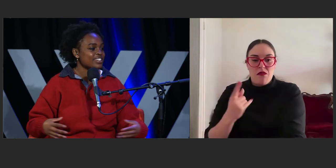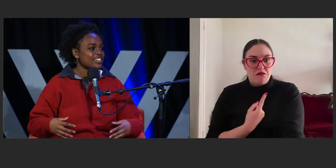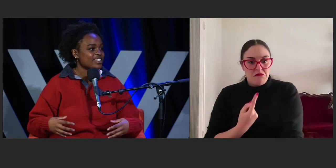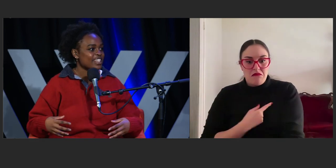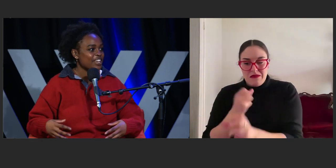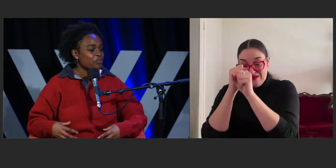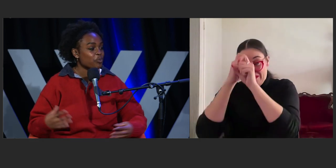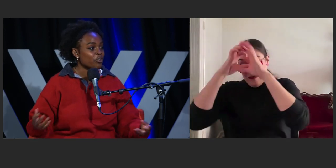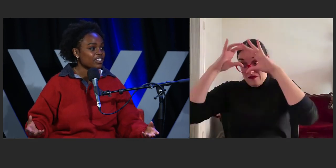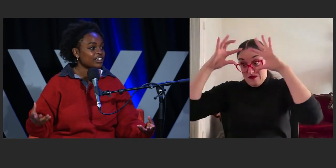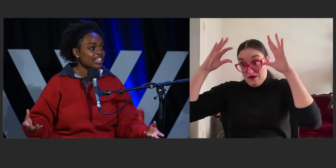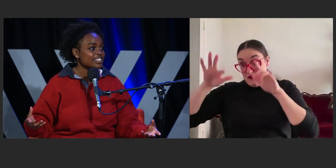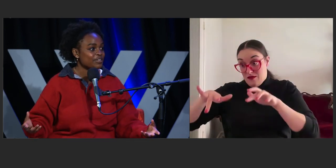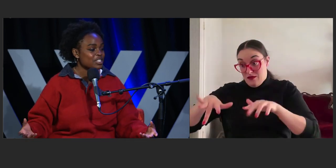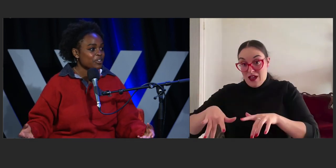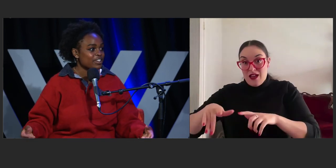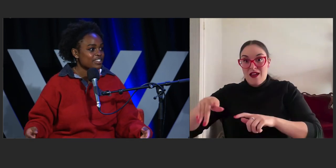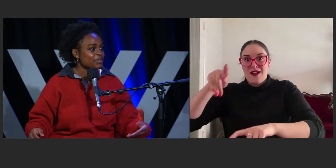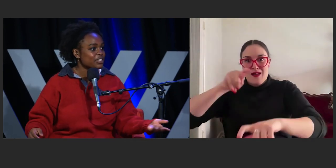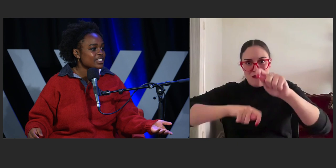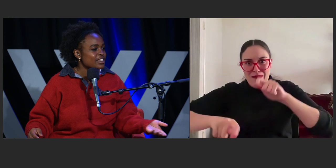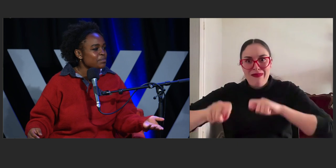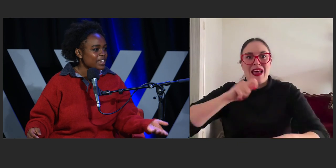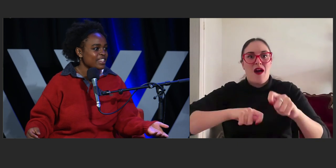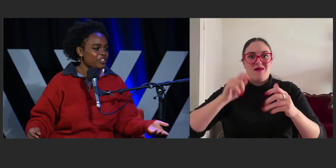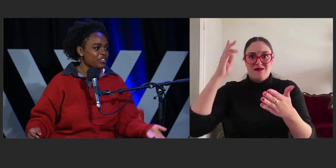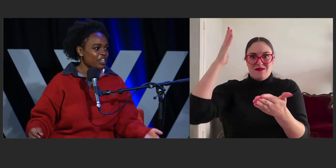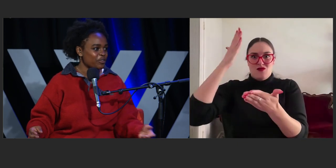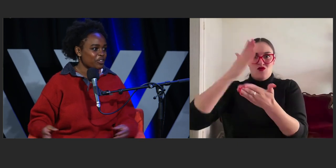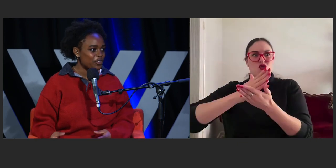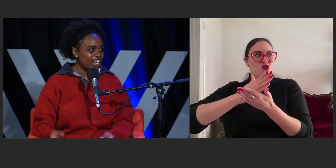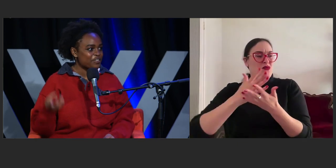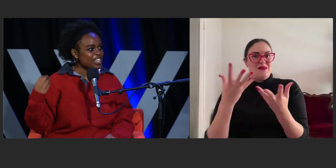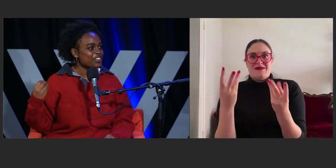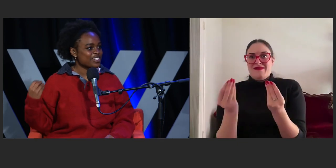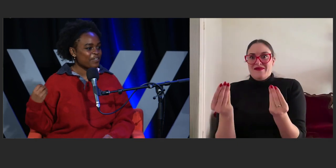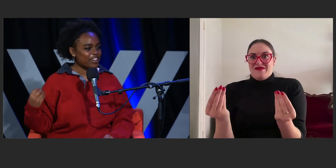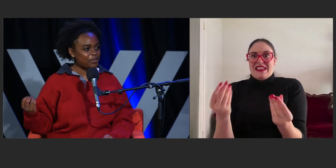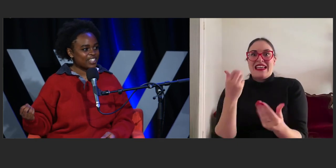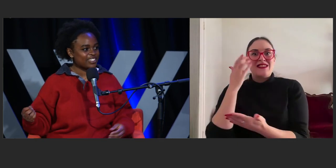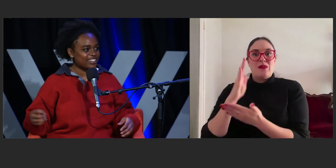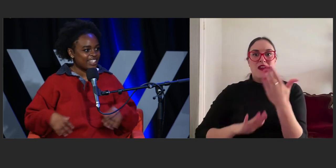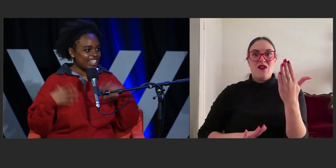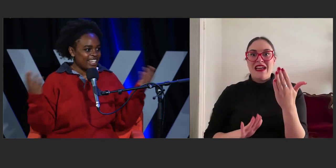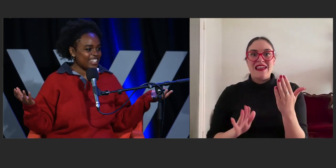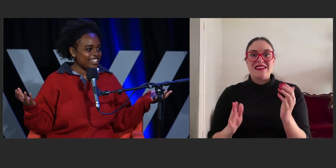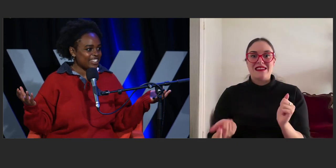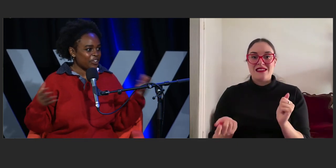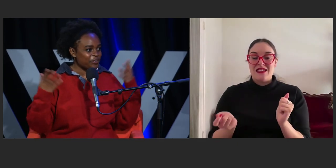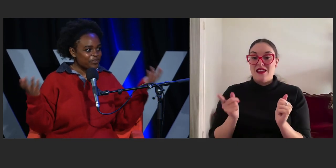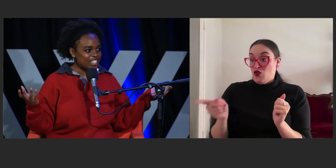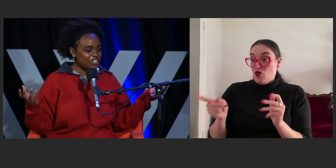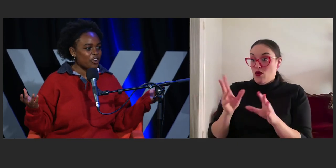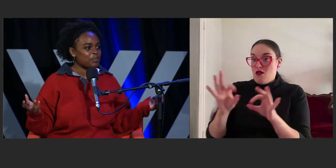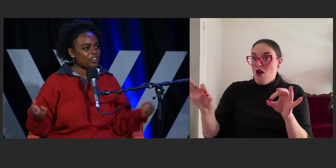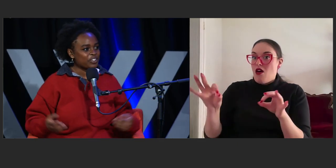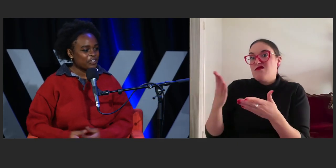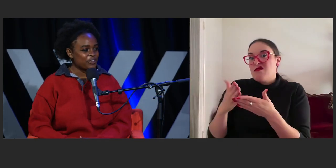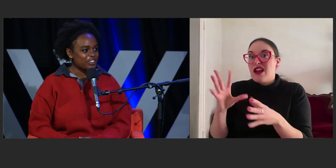into this kind of broader collective experience that once again is bigger than yourself. You kind of take yourself out of the picture and it's gone beyond you.